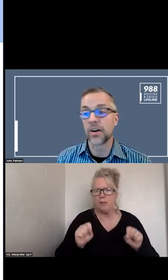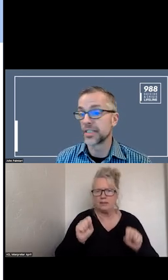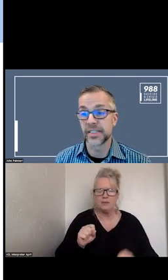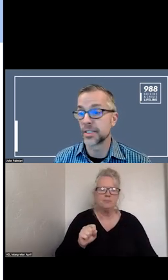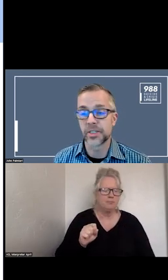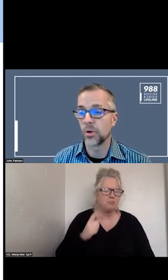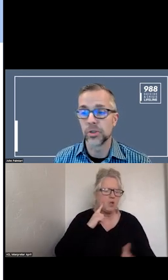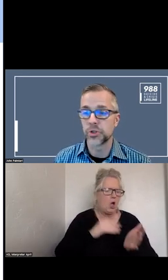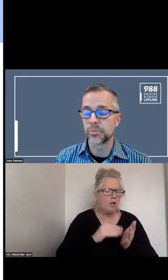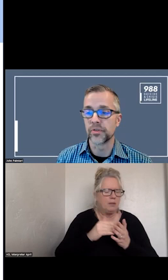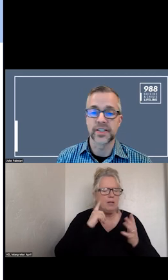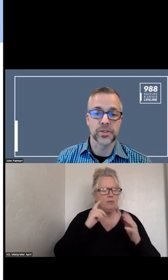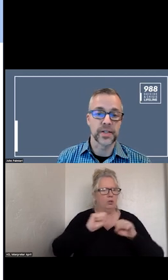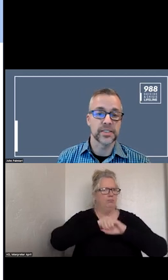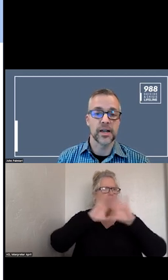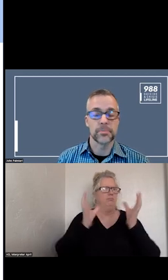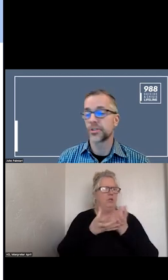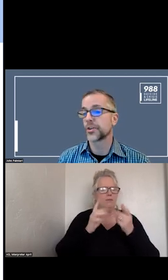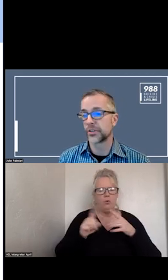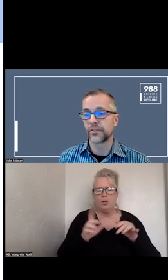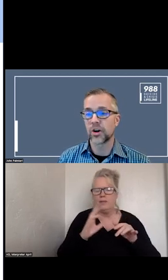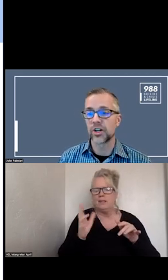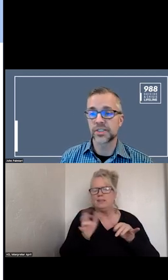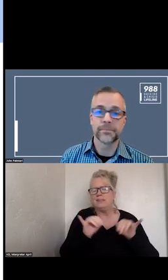WE CONTINUE TO ADVANCE SERVICES FOR THE CALLS.